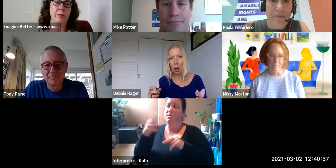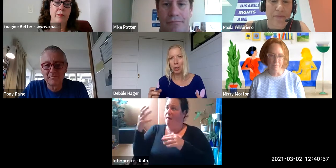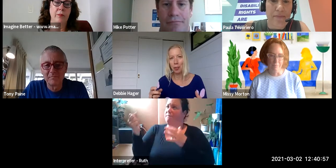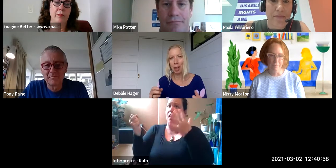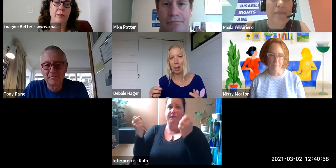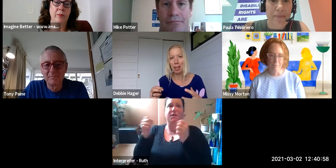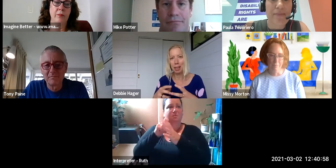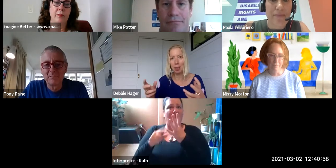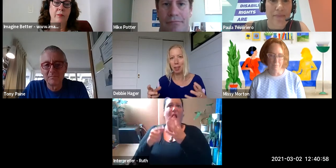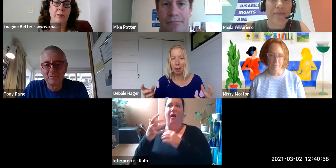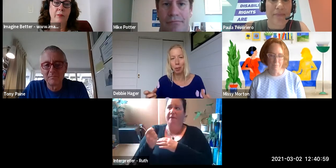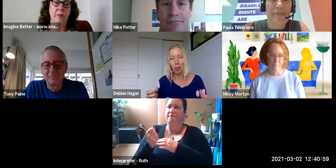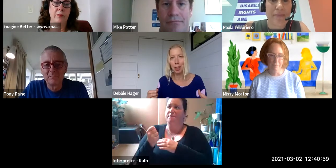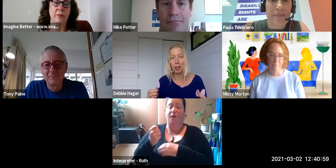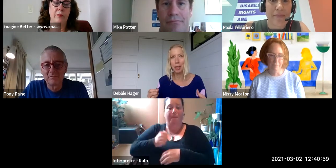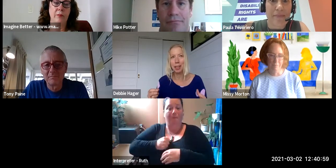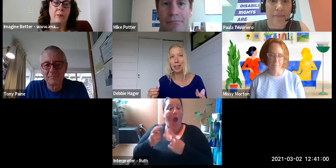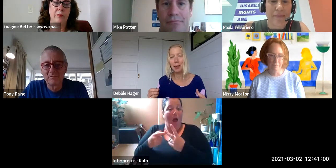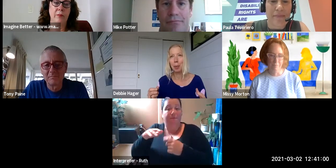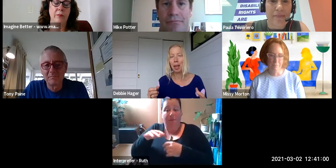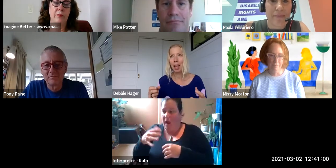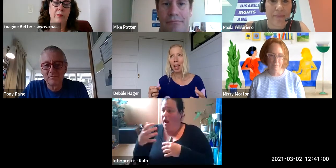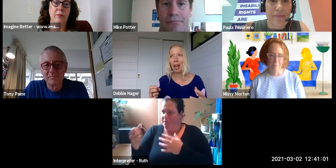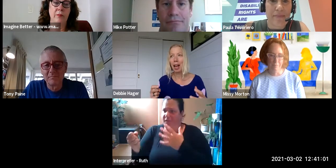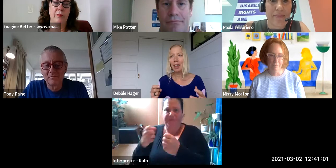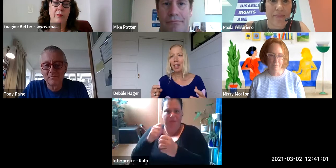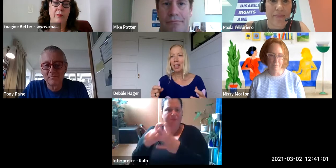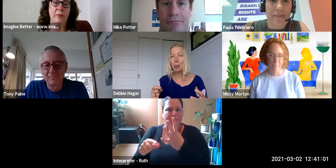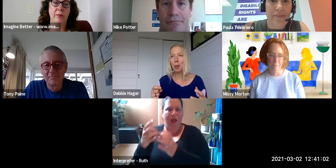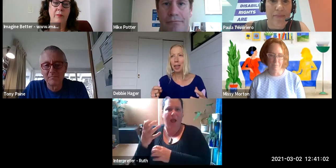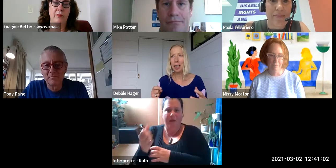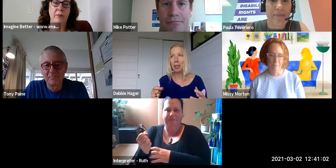And i think sometimes in the disability community - even if i perhaps just think over the past